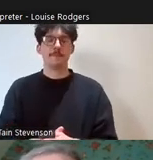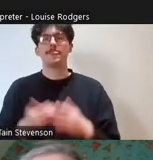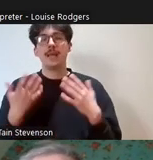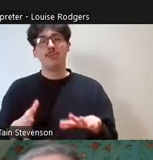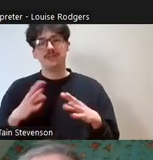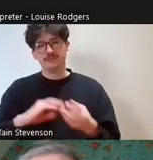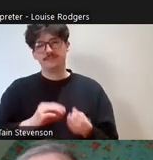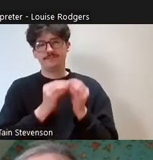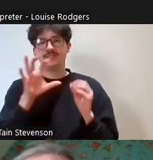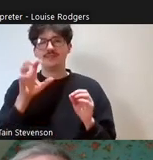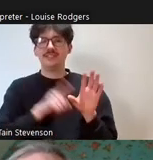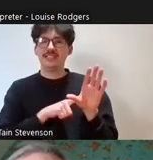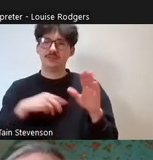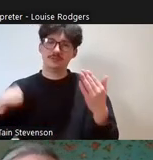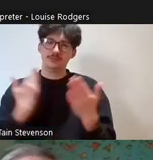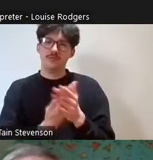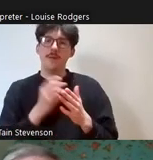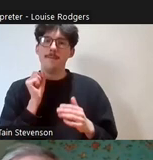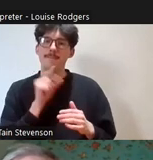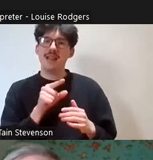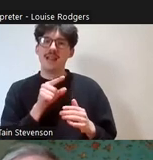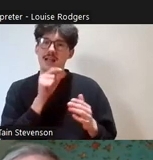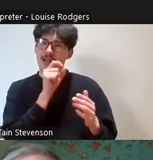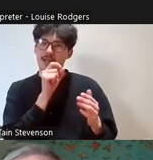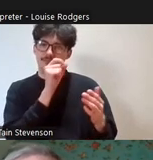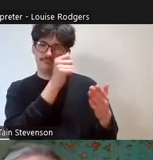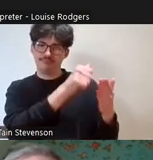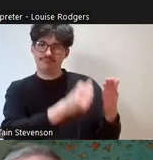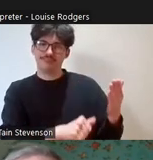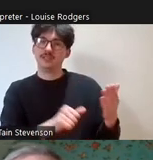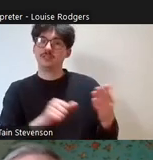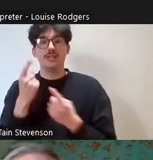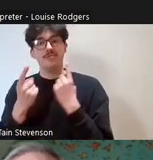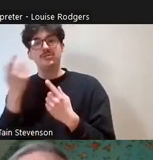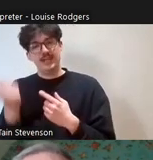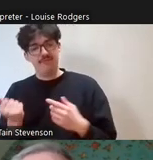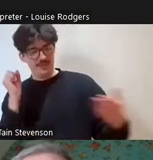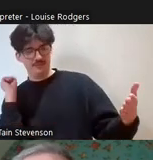worth of mailing lists, so we've got people that we can send that information out to and